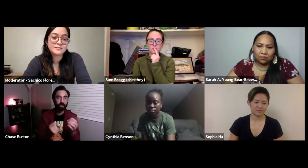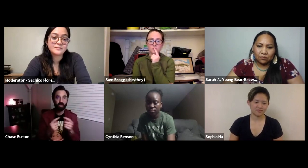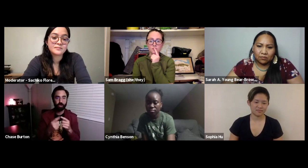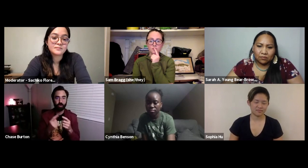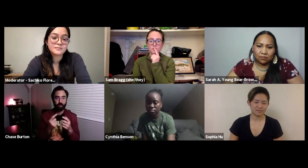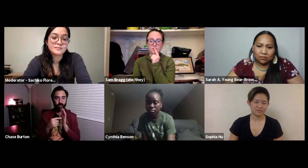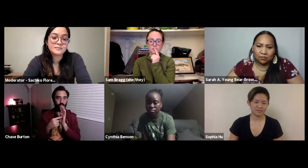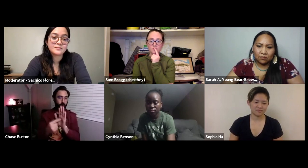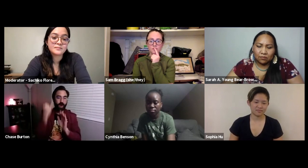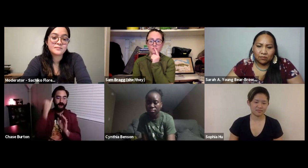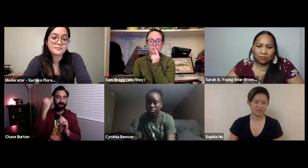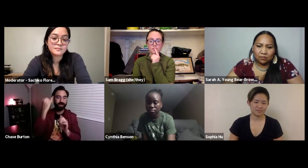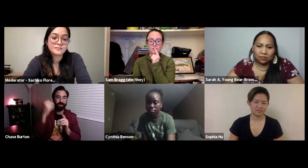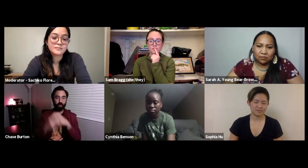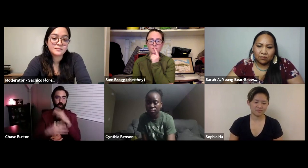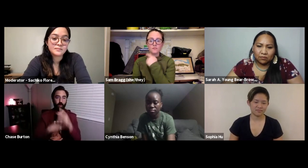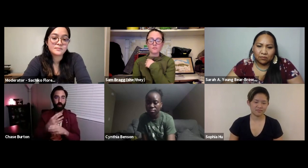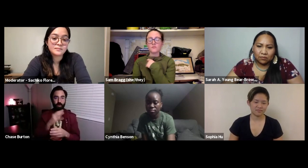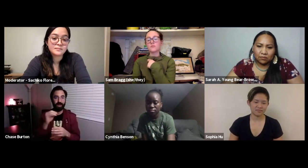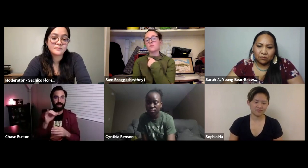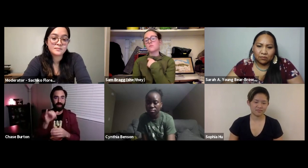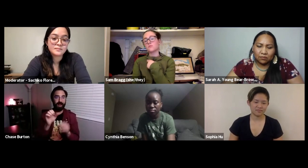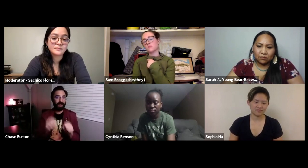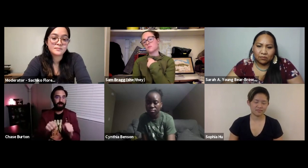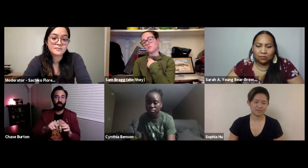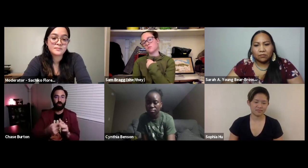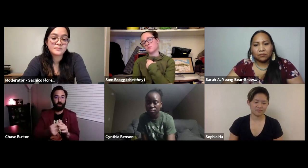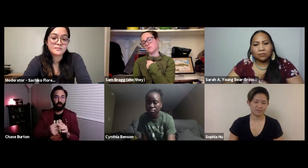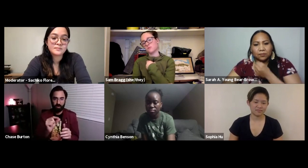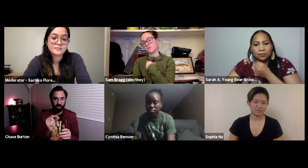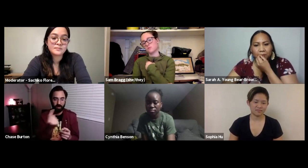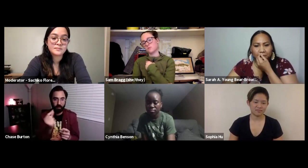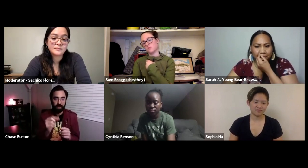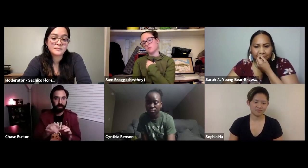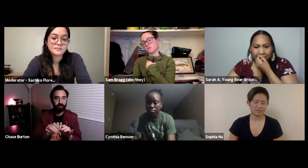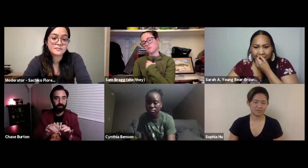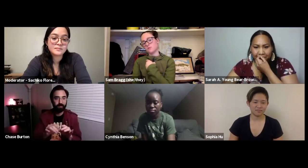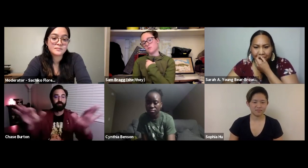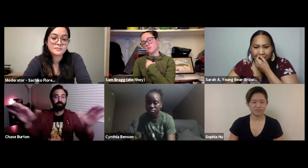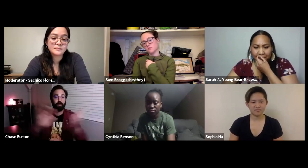bigger and bigger and you can actually show your ideas to the world. Just starting with